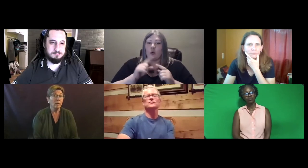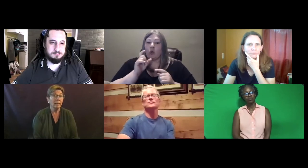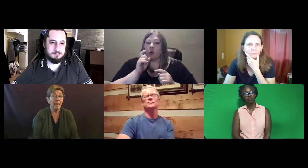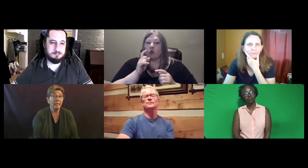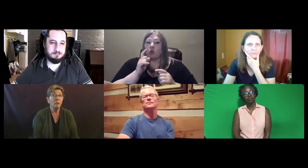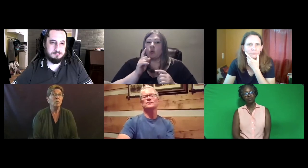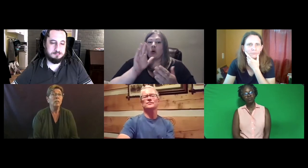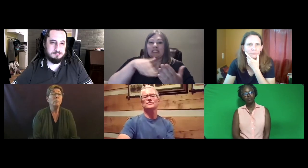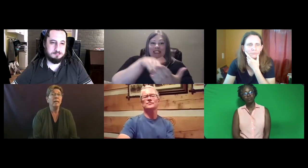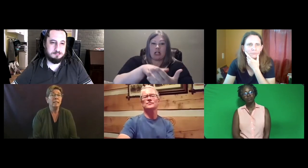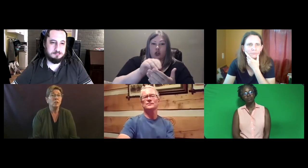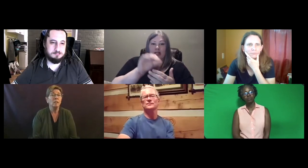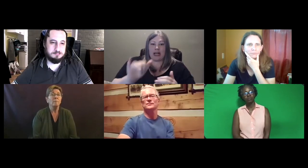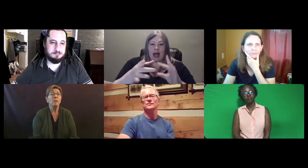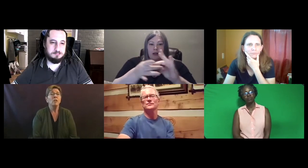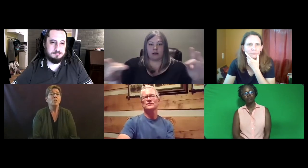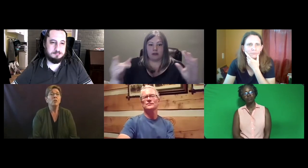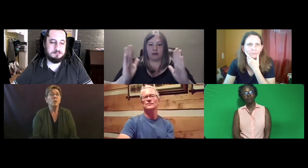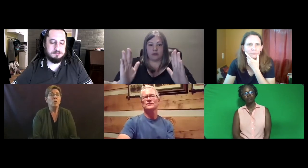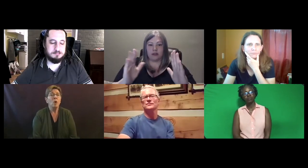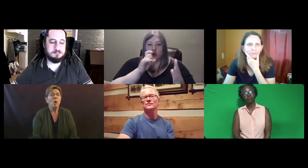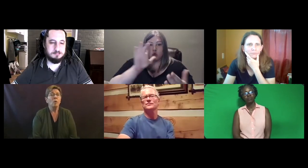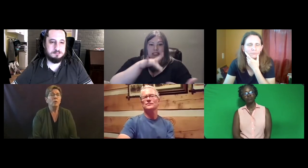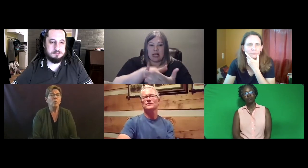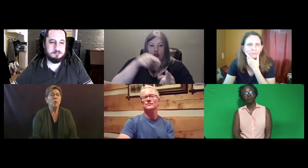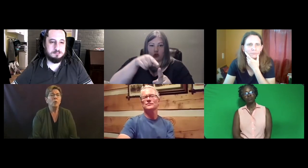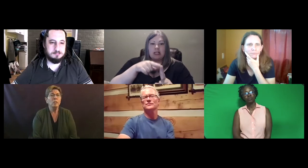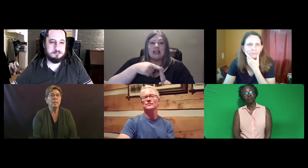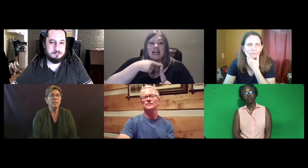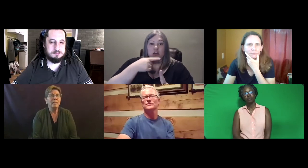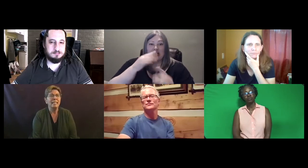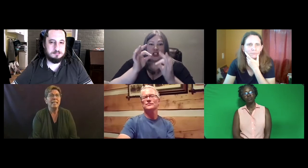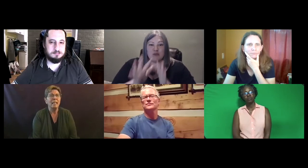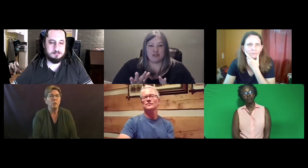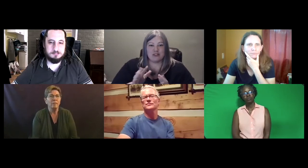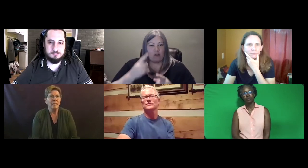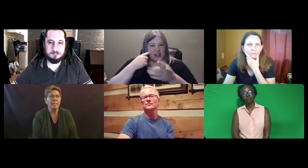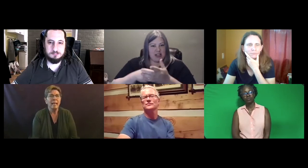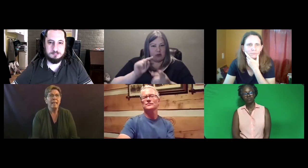And again you need to pay attention to who is in the center of this.